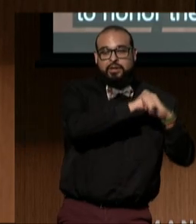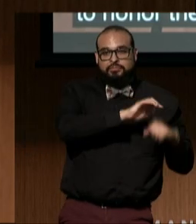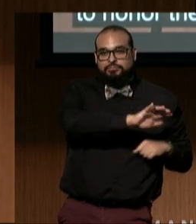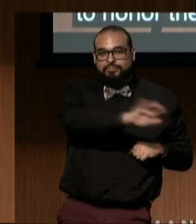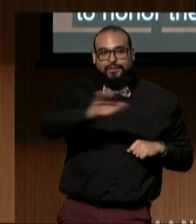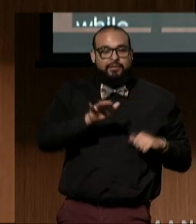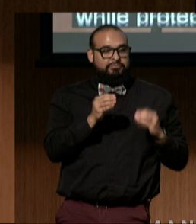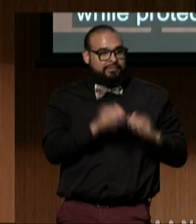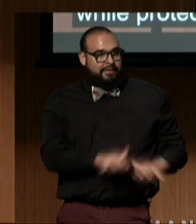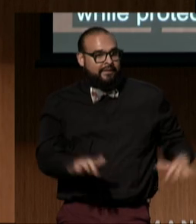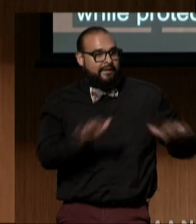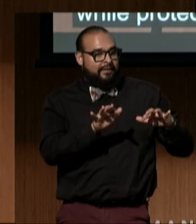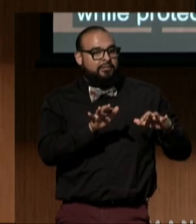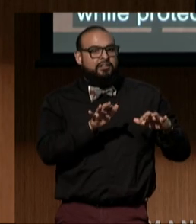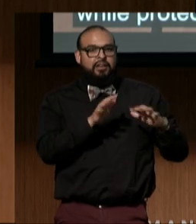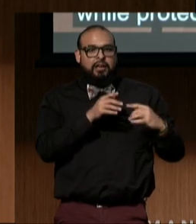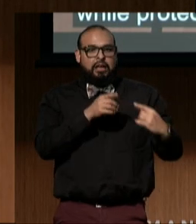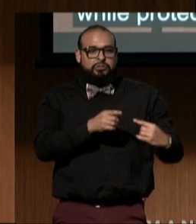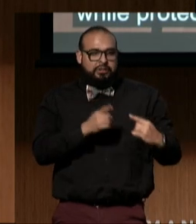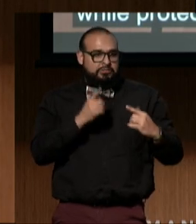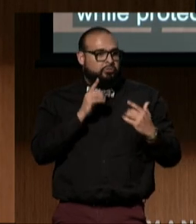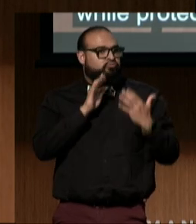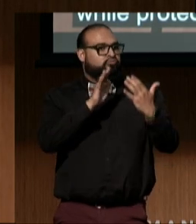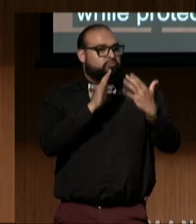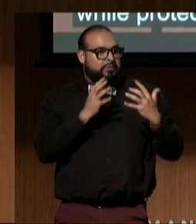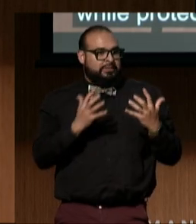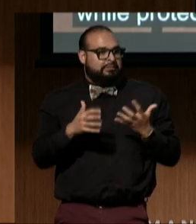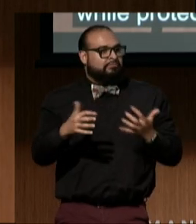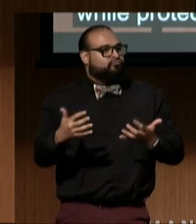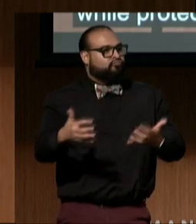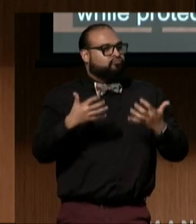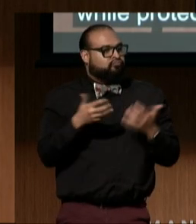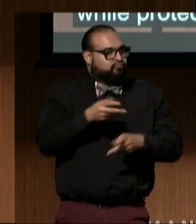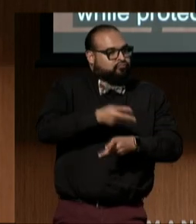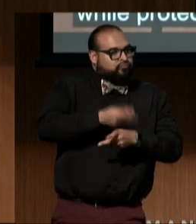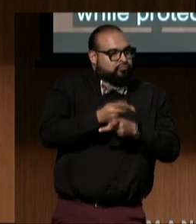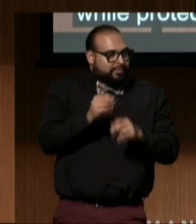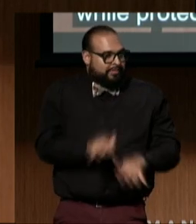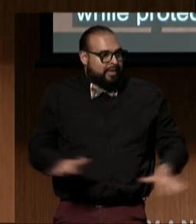and the struggles to get their land back and to steward Mother Earth.